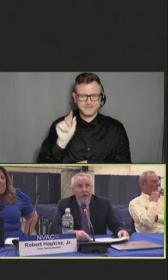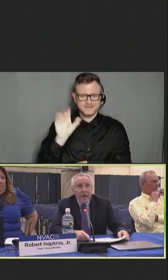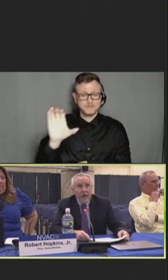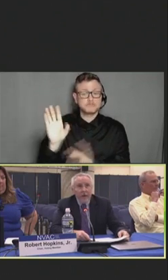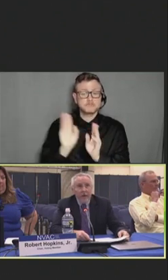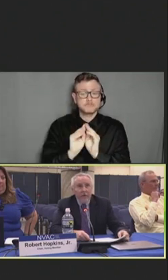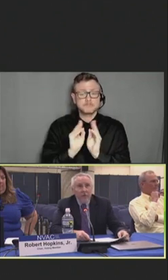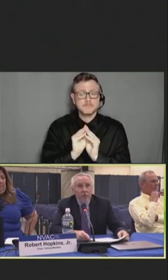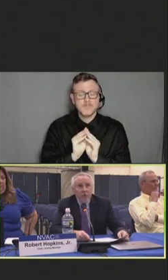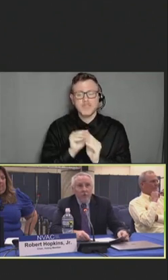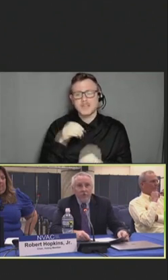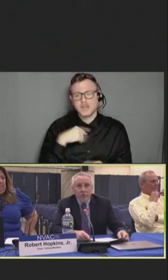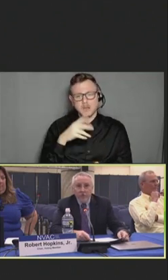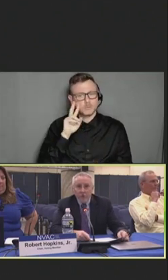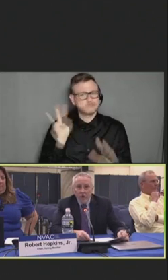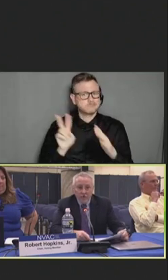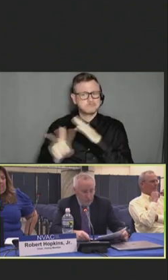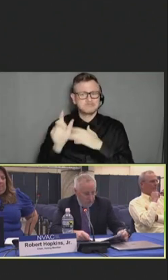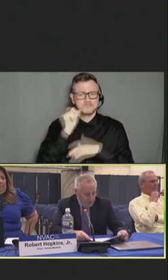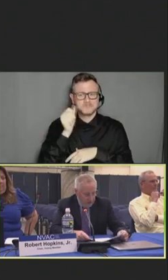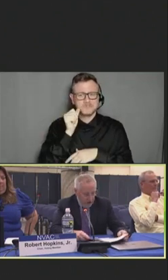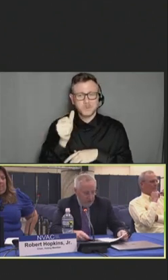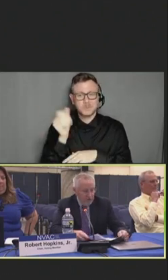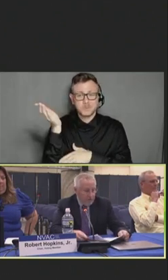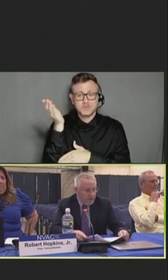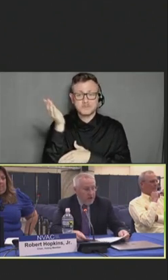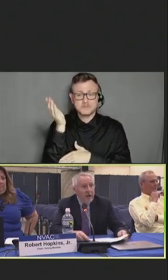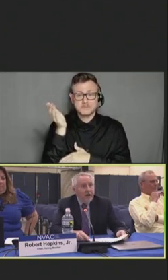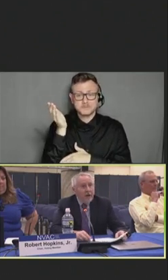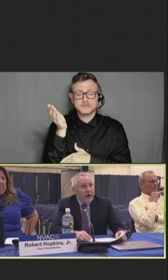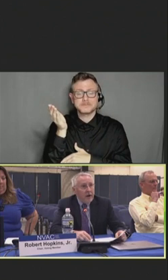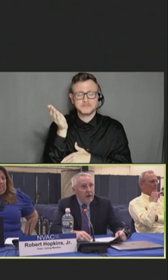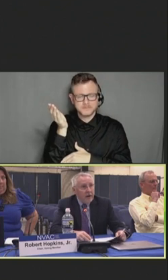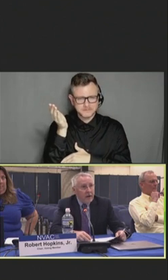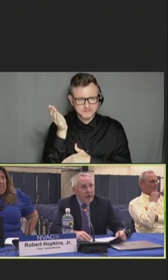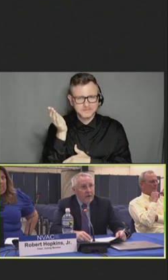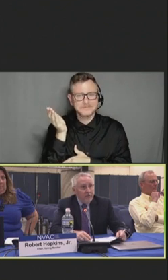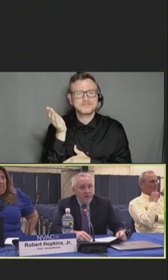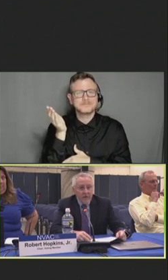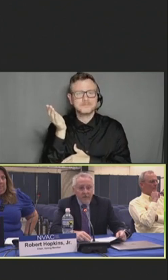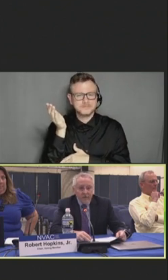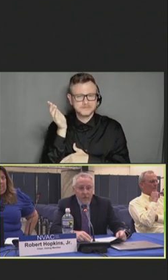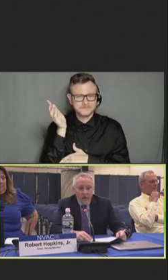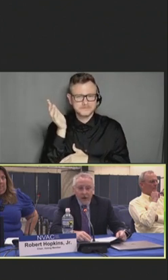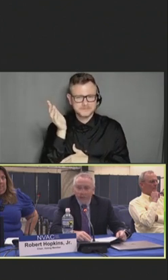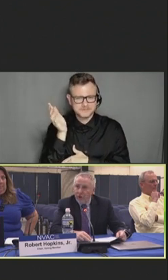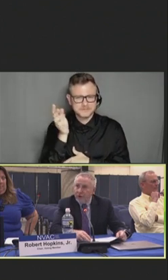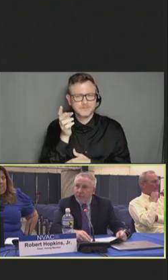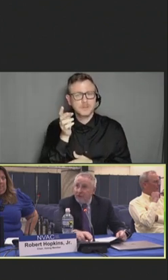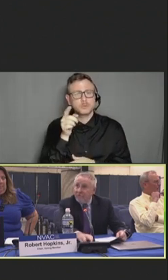and look forward to tomorrow's presentations. And you all have a good evening.